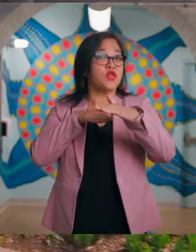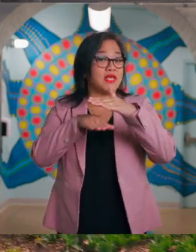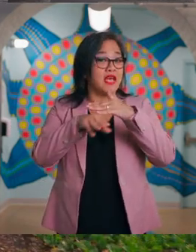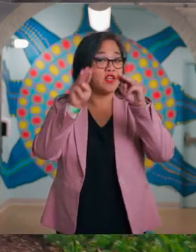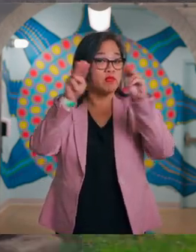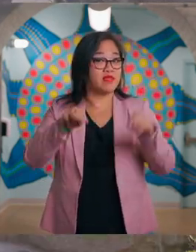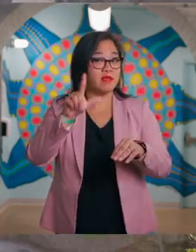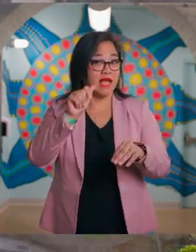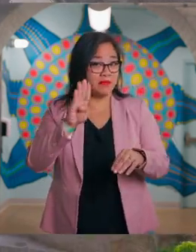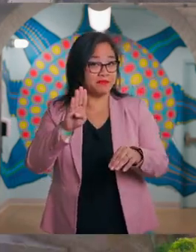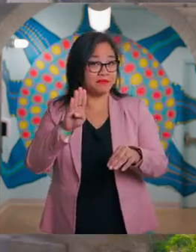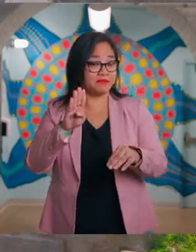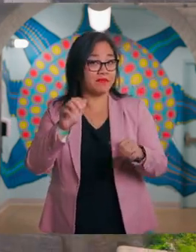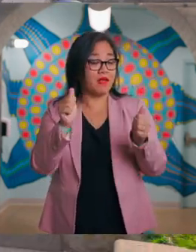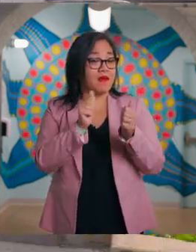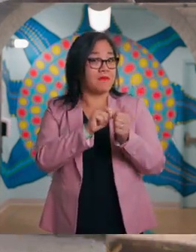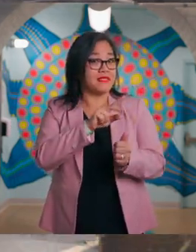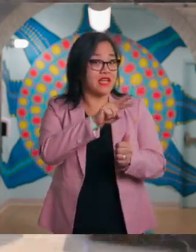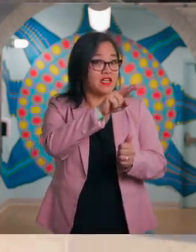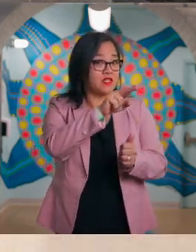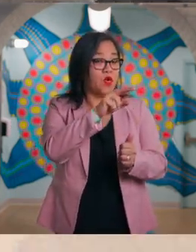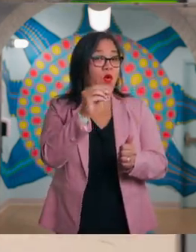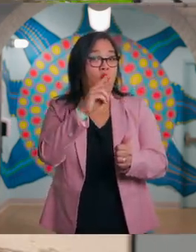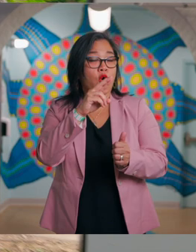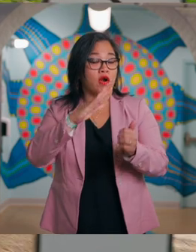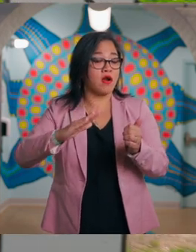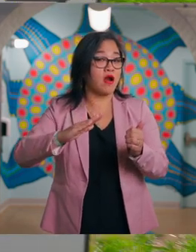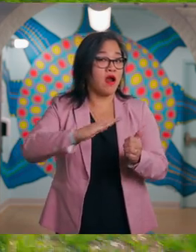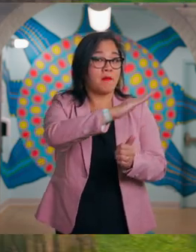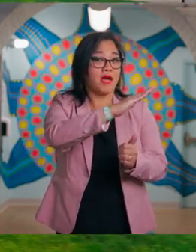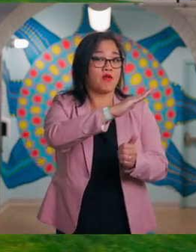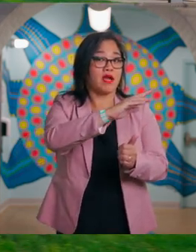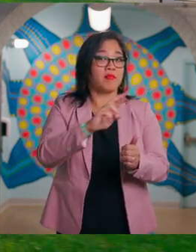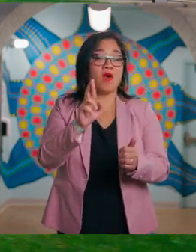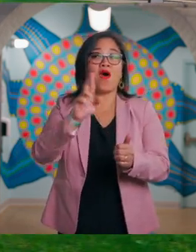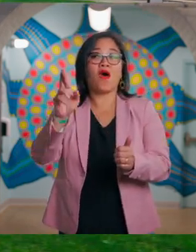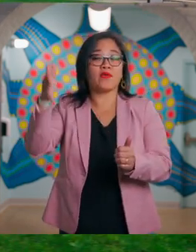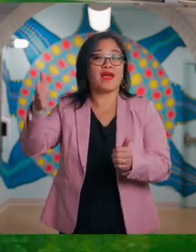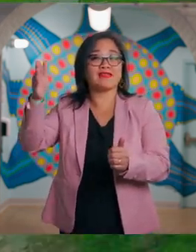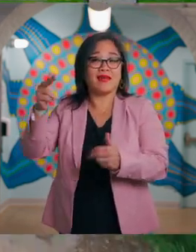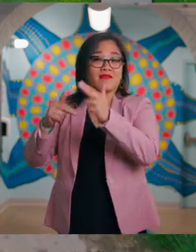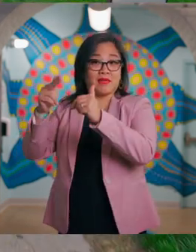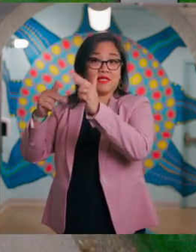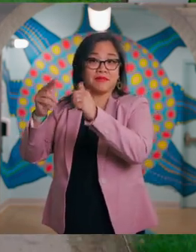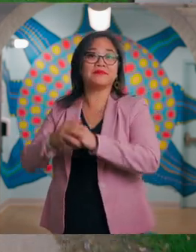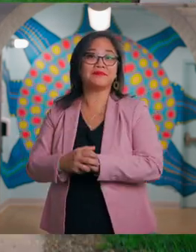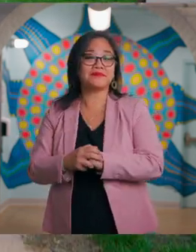You can enter MuseumLab by stairs or by a ramp on the right side of the building.